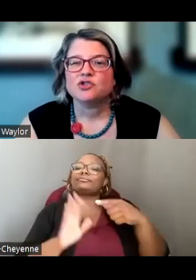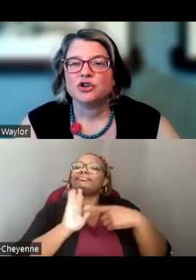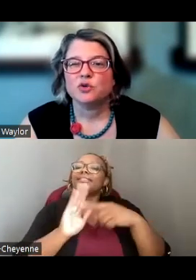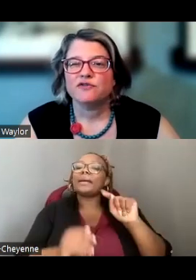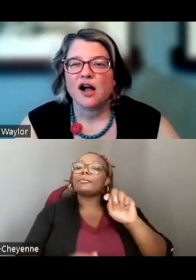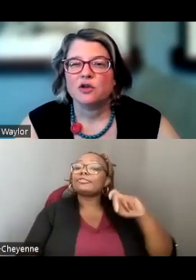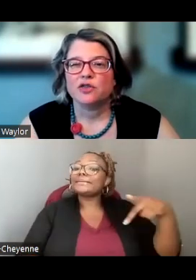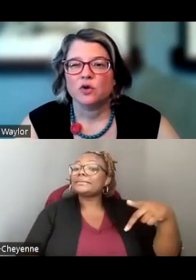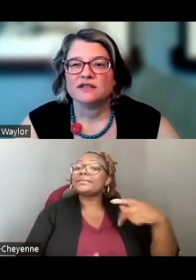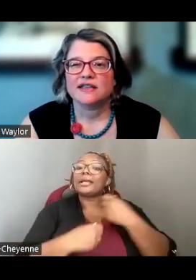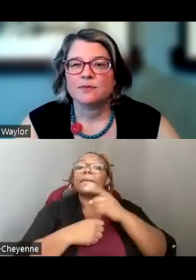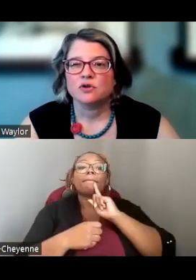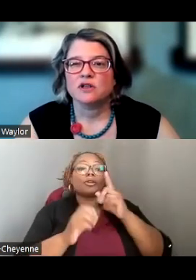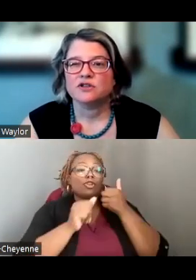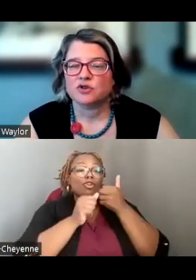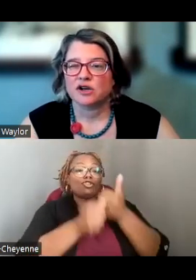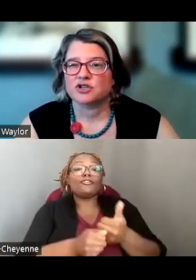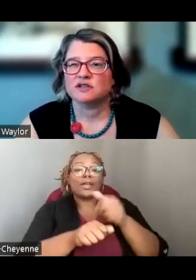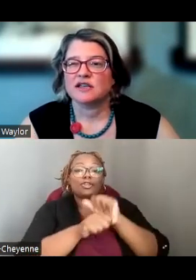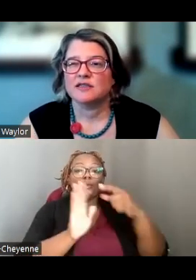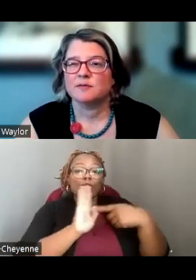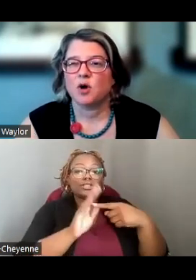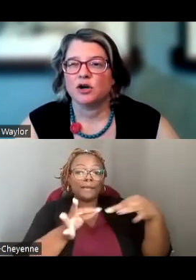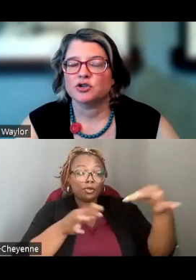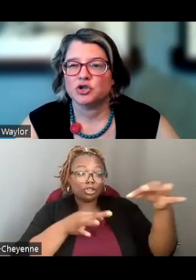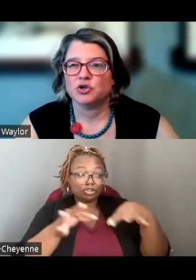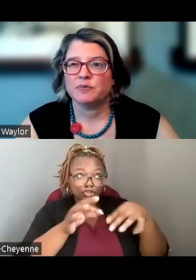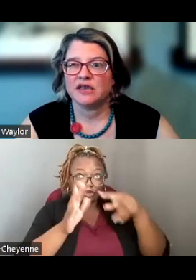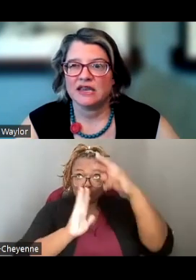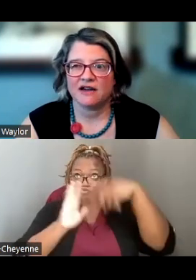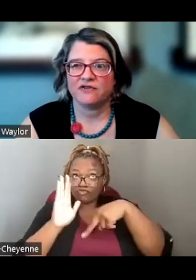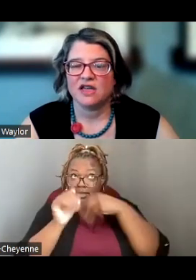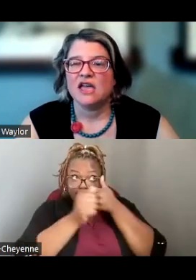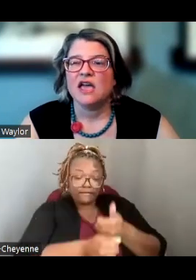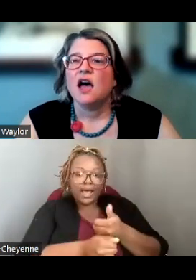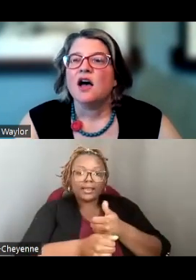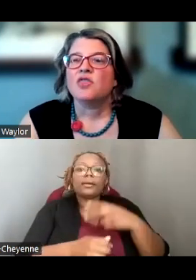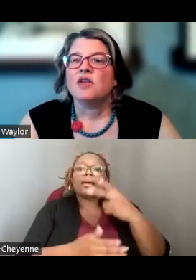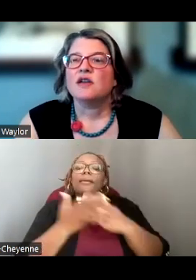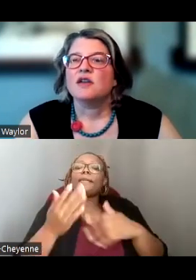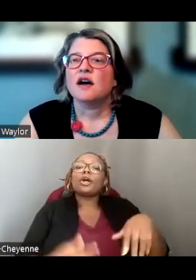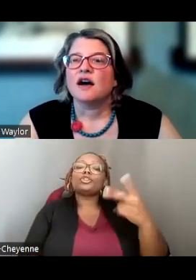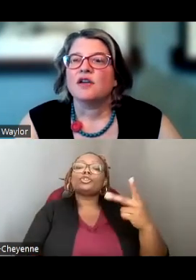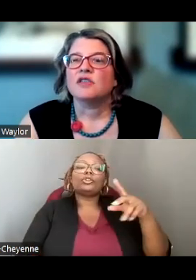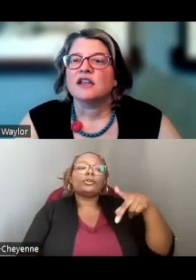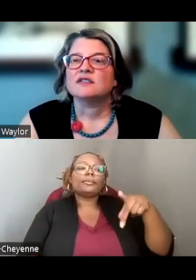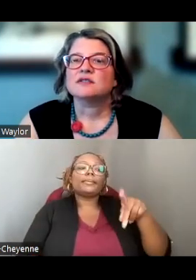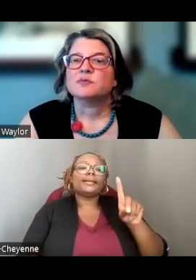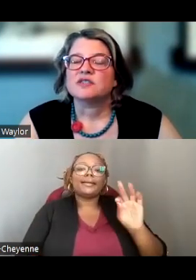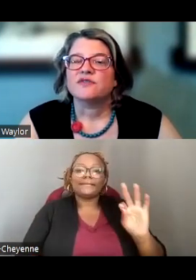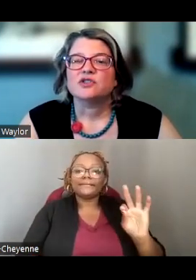MAKE SURE YOU ARE FOLLOWING THE WORK SAMPLE INSTRUCTIONS IN THE PART 2 PDF THAT IS SPECIFIC